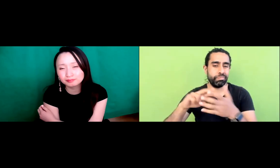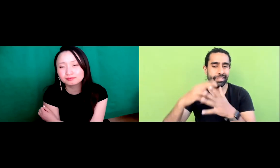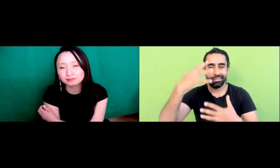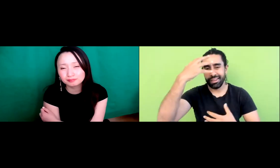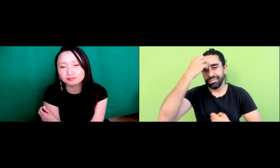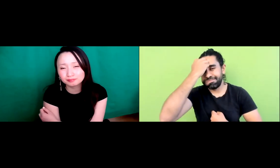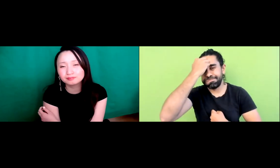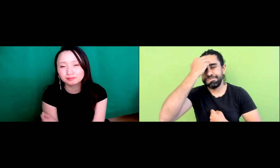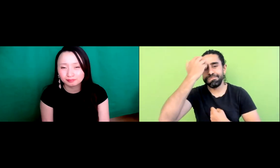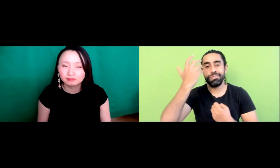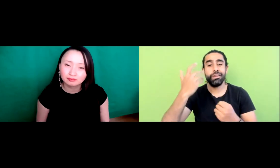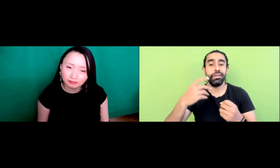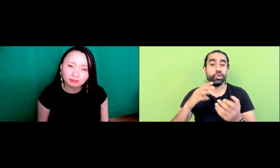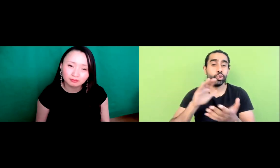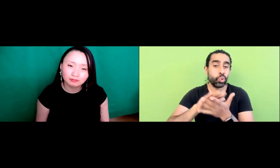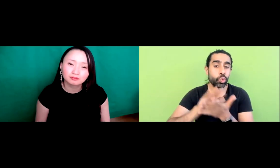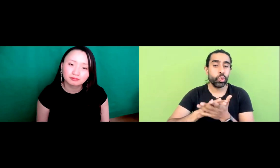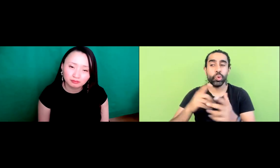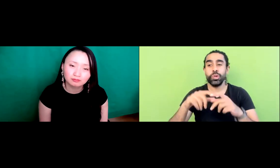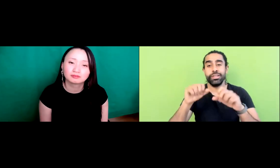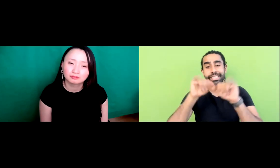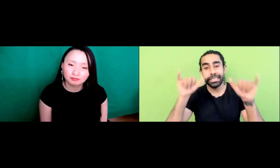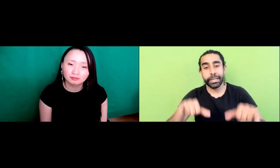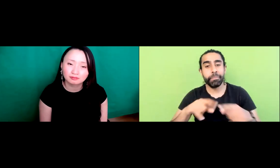you know, the British day, you know colonize this for over 200 years and